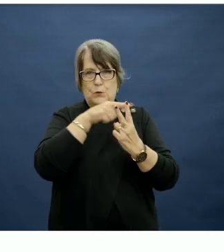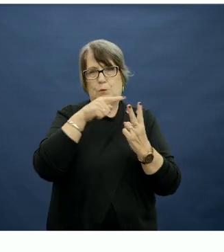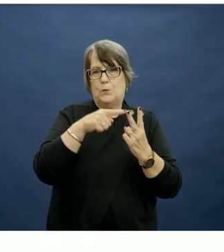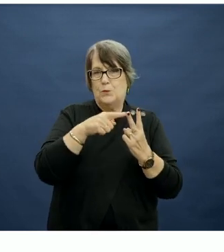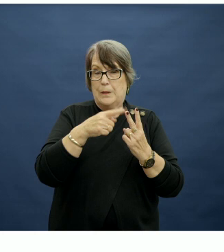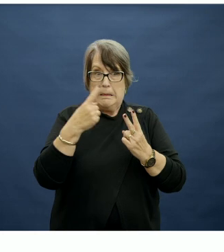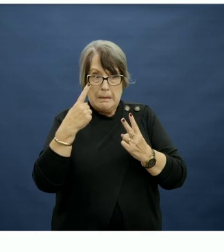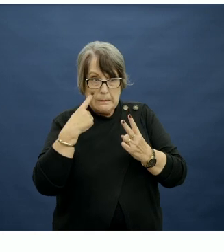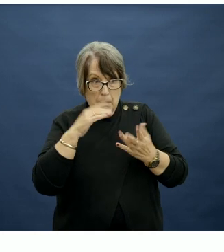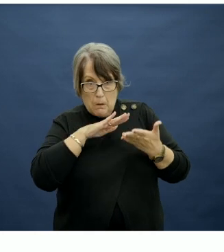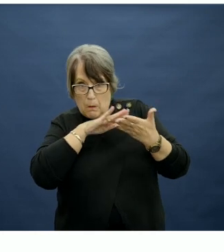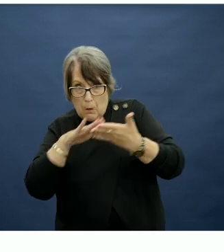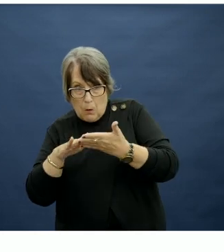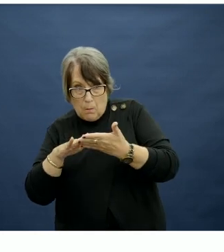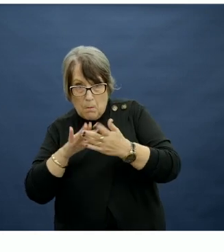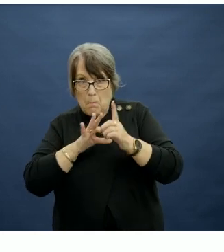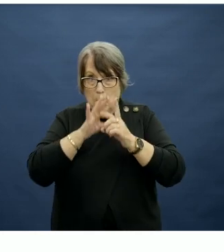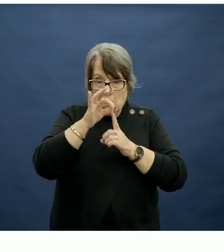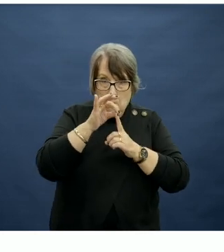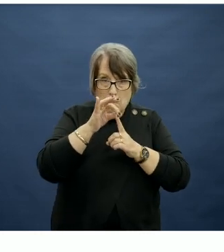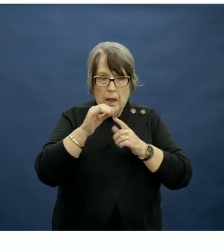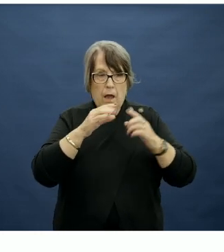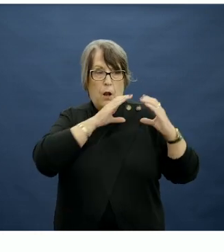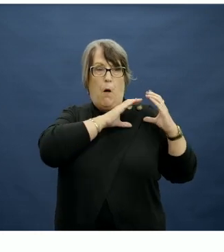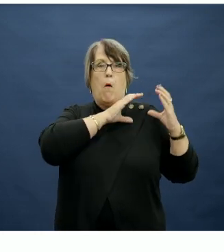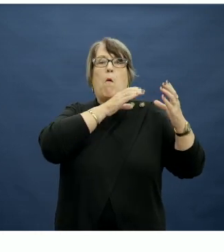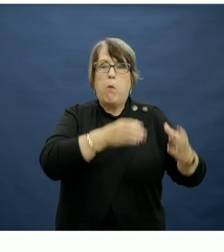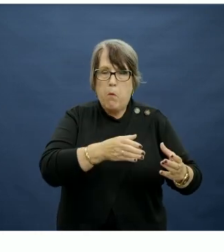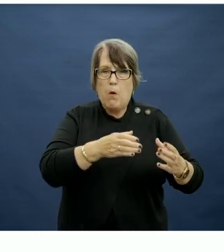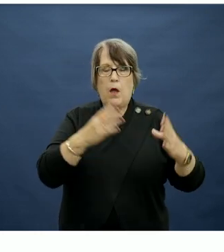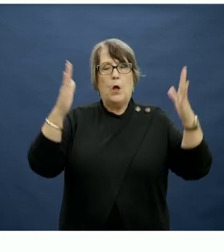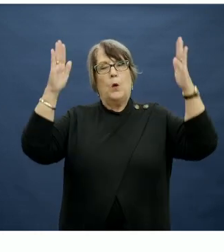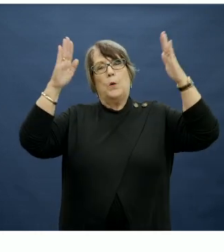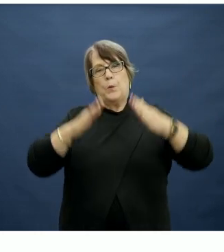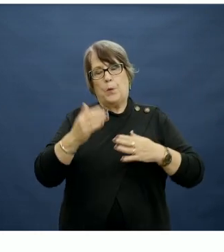it made a difference in easing that burden or that mental load around healthy family